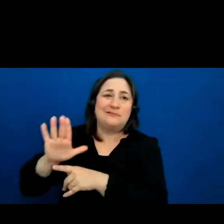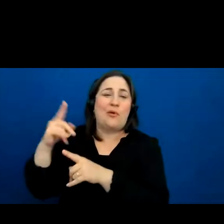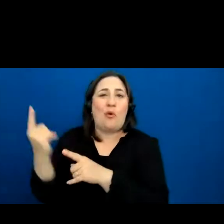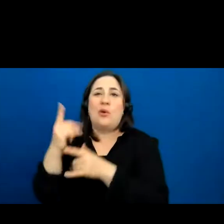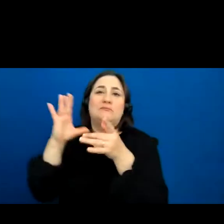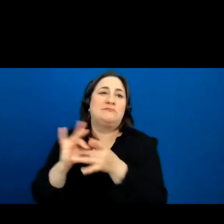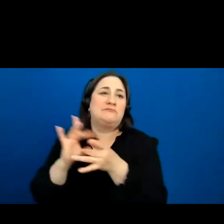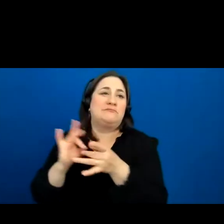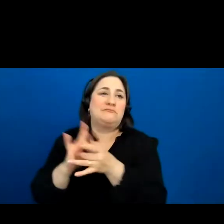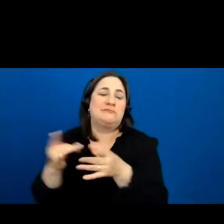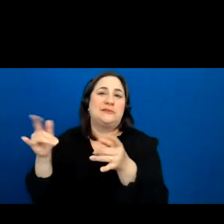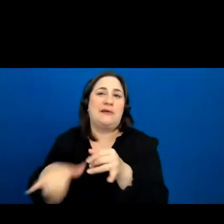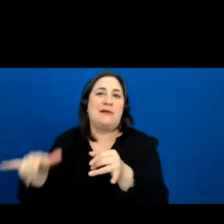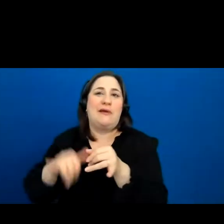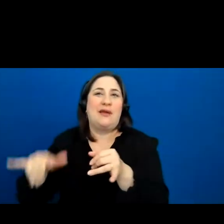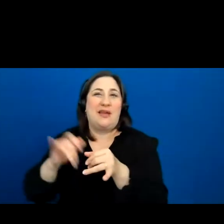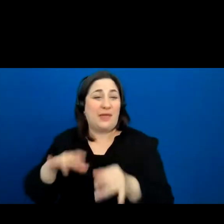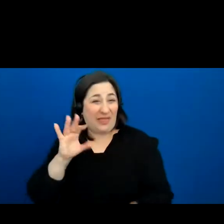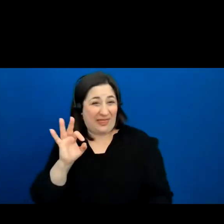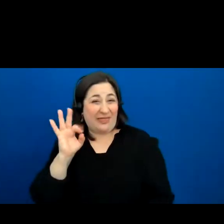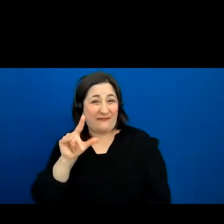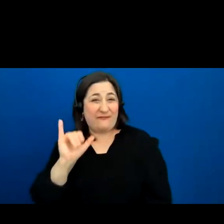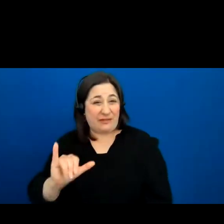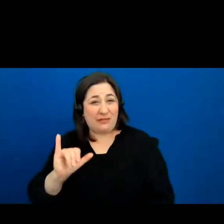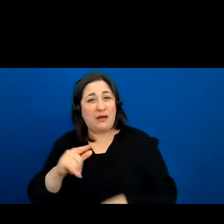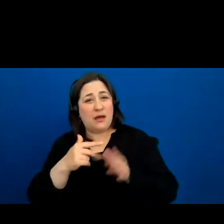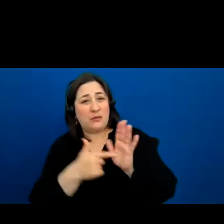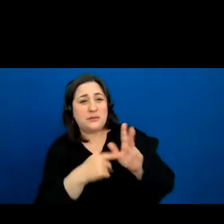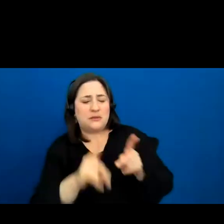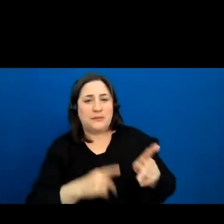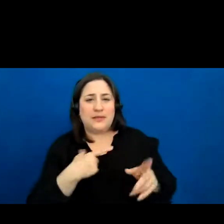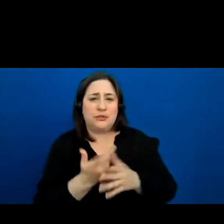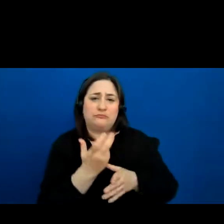Fly represents the people stuck in addiction, stuck on the streets, people’s voices that aren’t